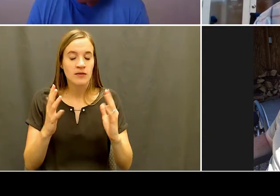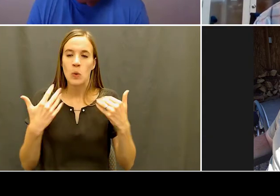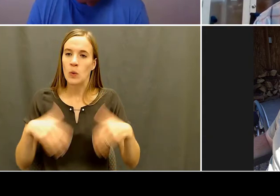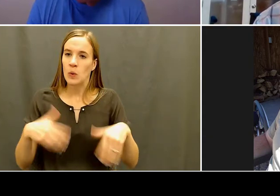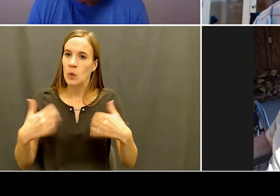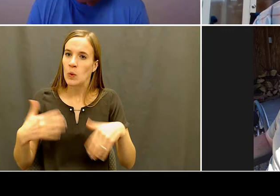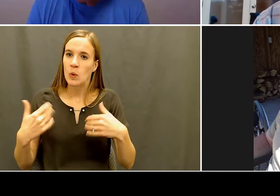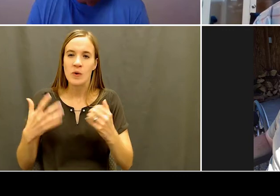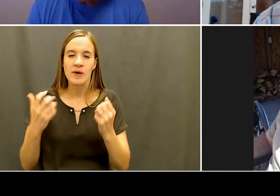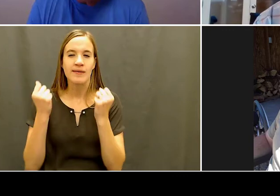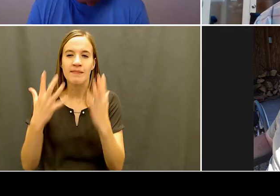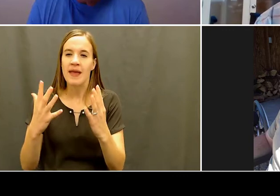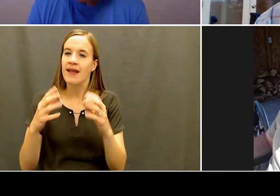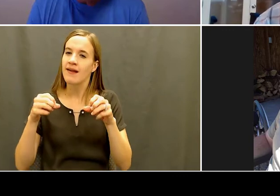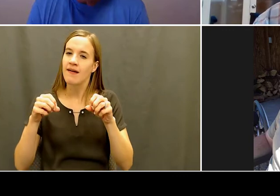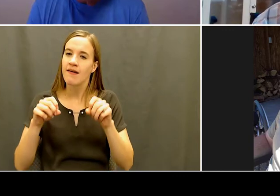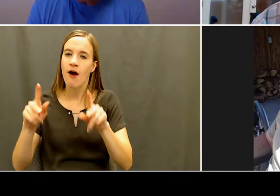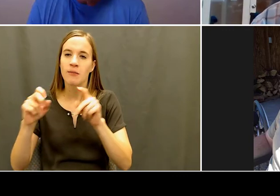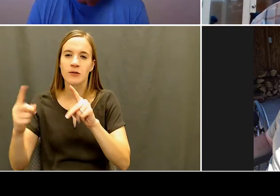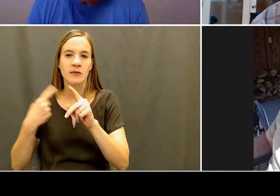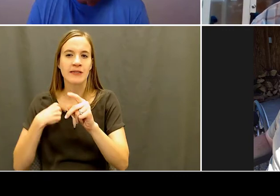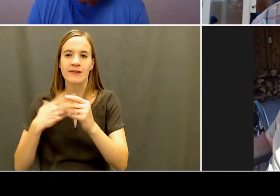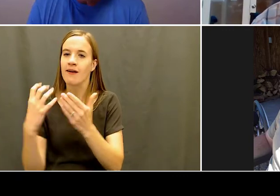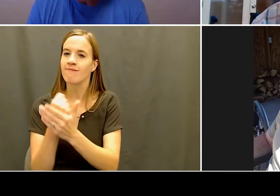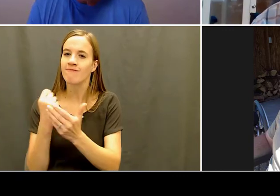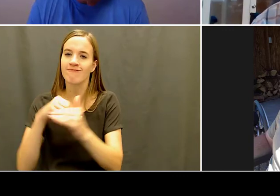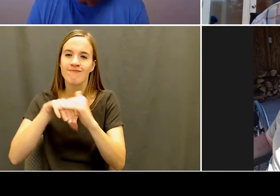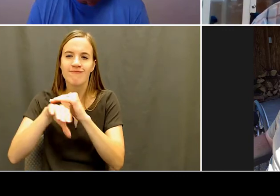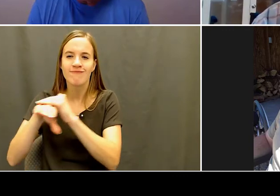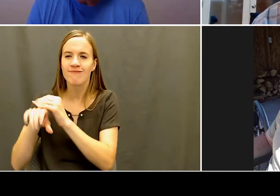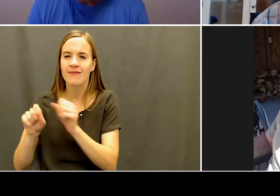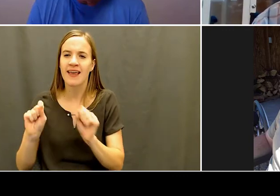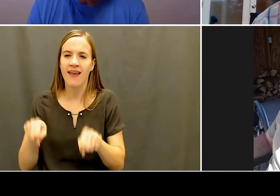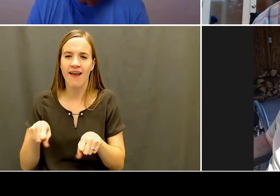playing wheelchair basketball to wheelchair racing. And both